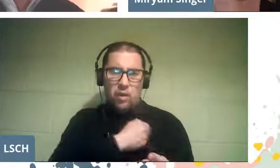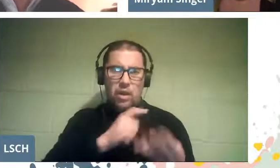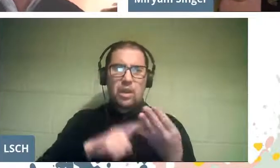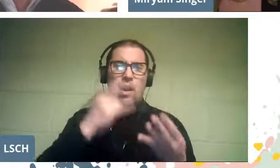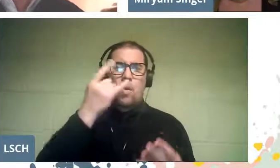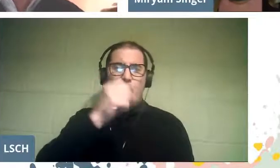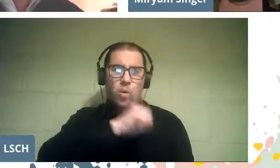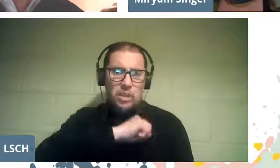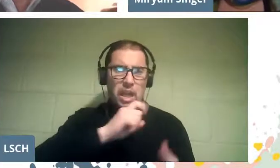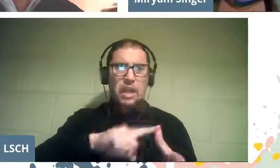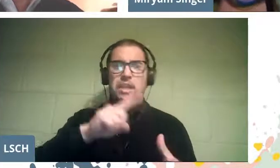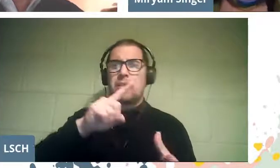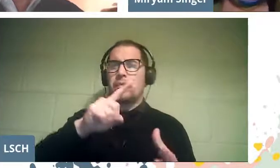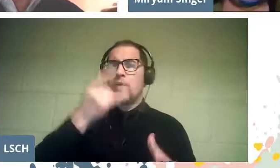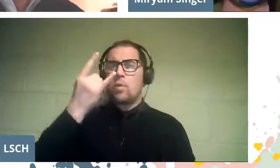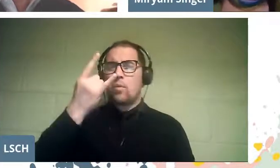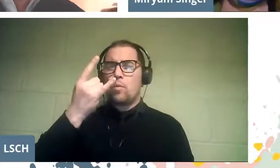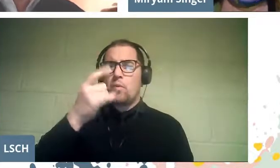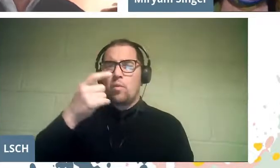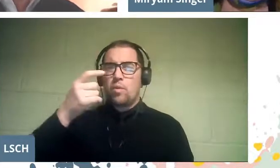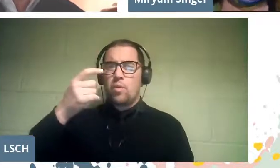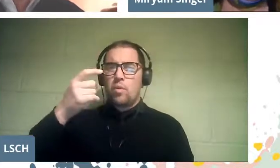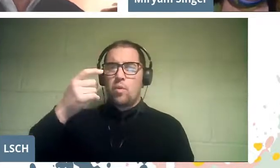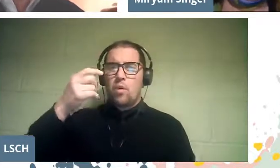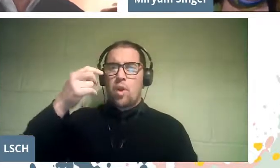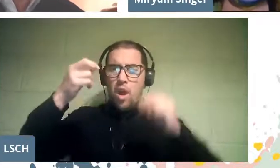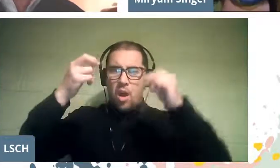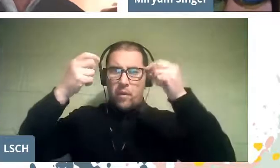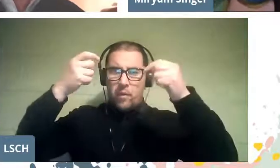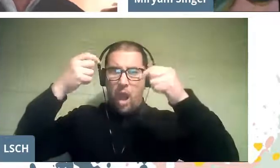the university of Talca also participated.